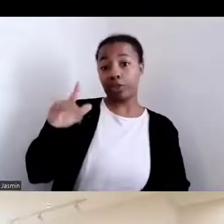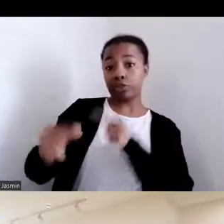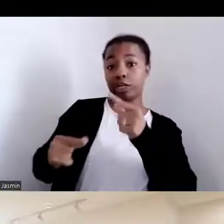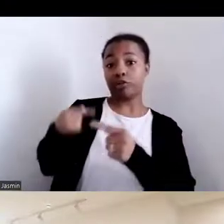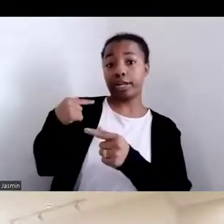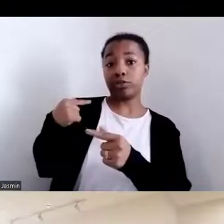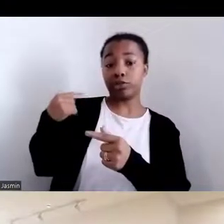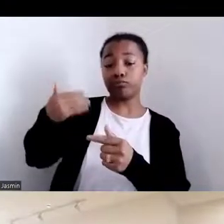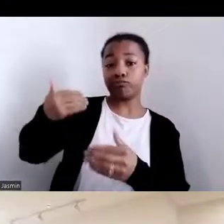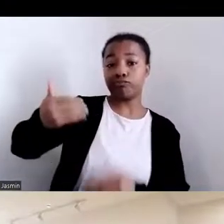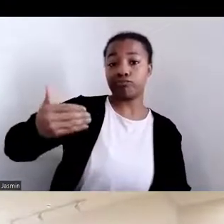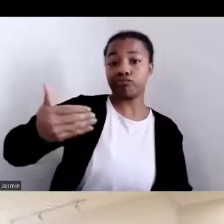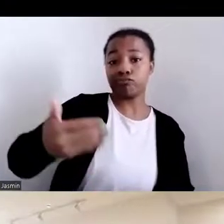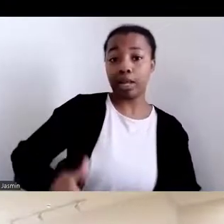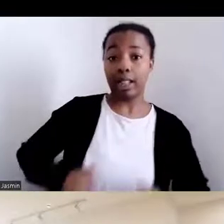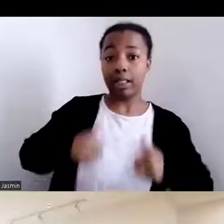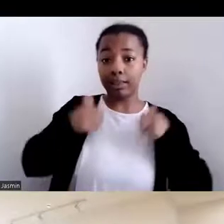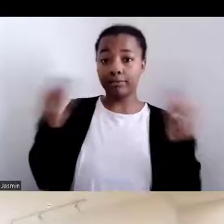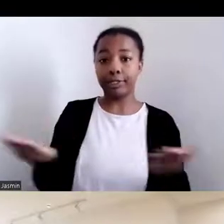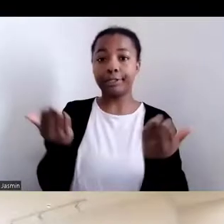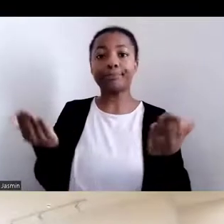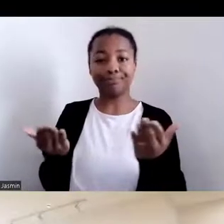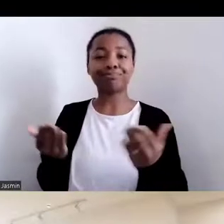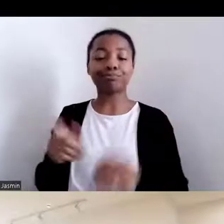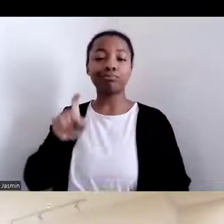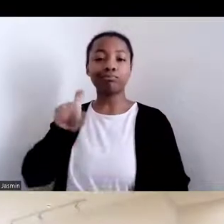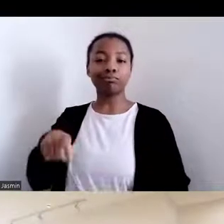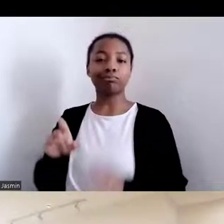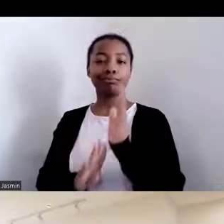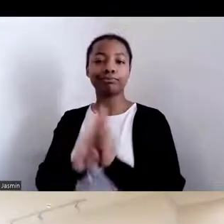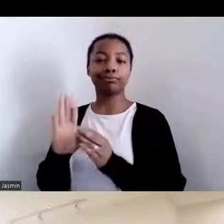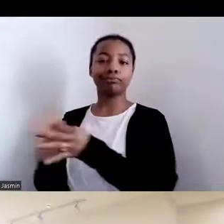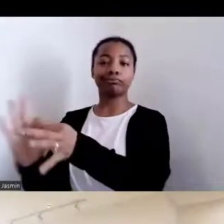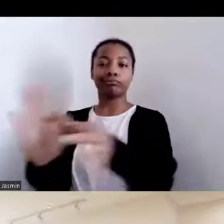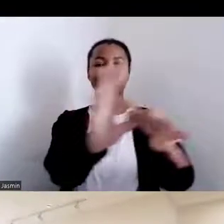respect and connections across all barriers of heritage indifference.